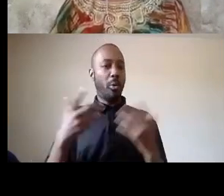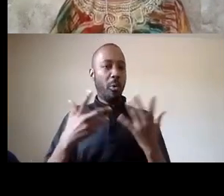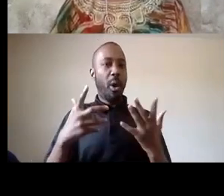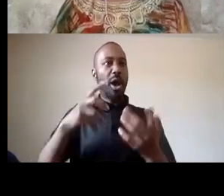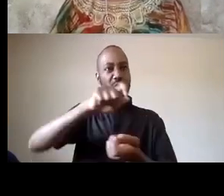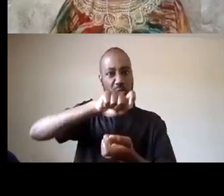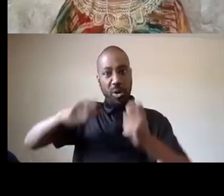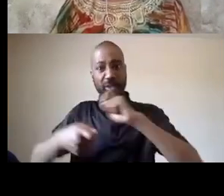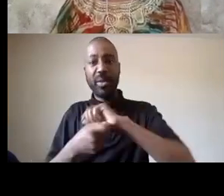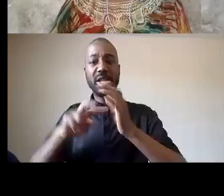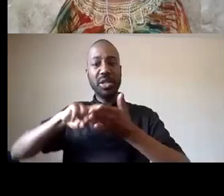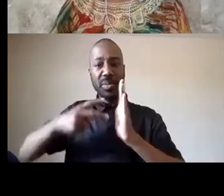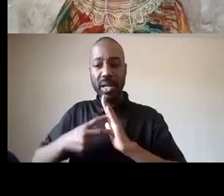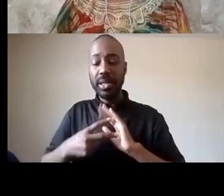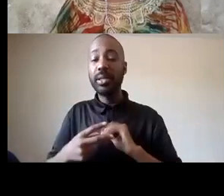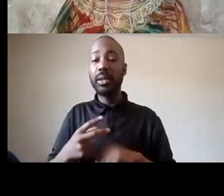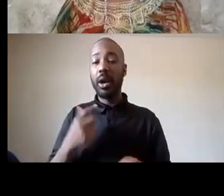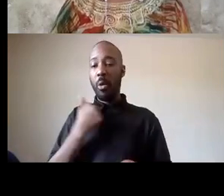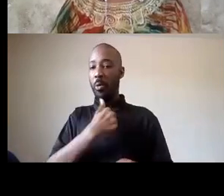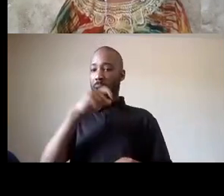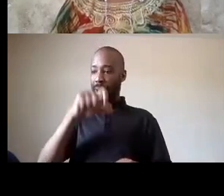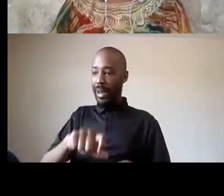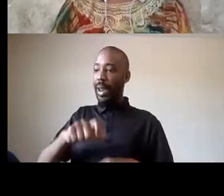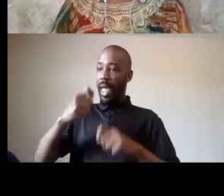everybody to start with saying at least abolish police in